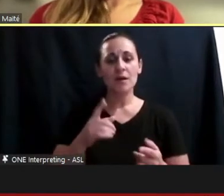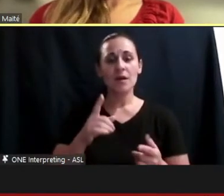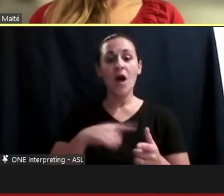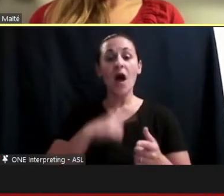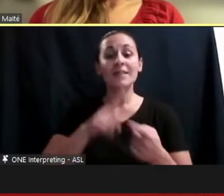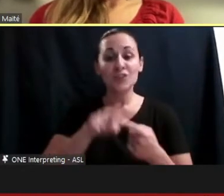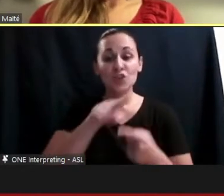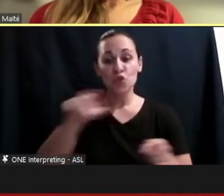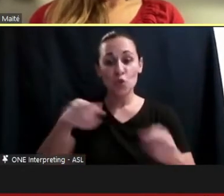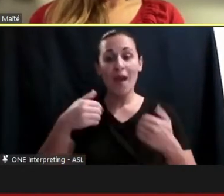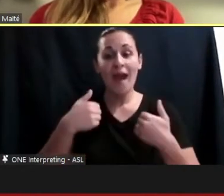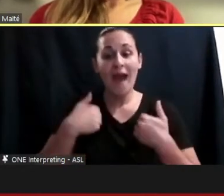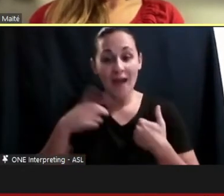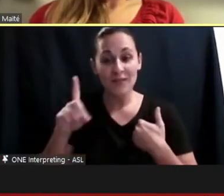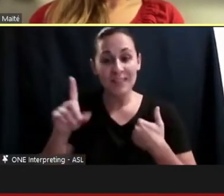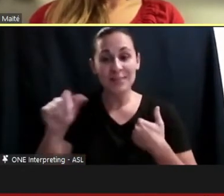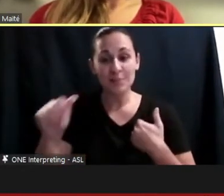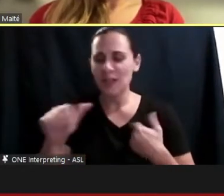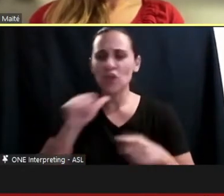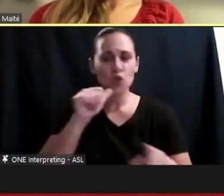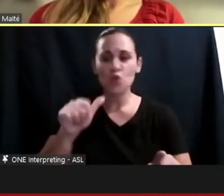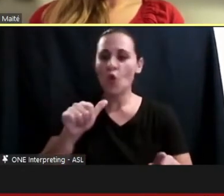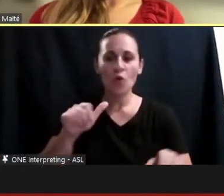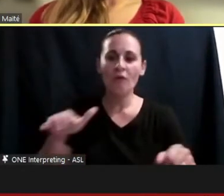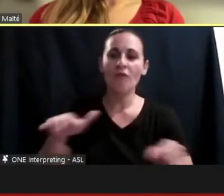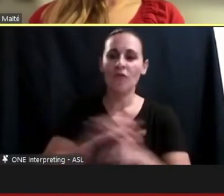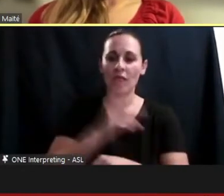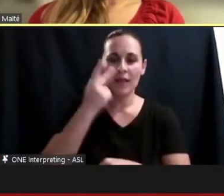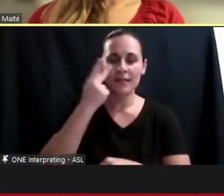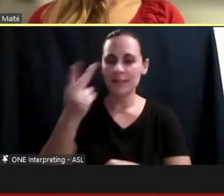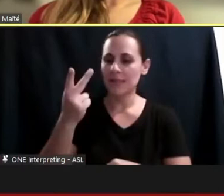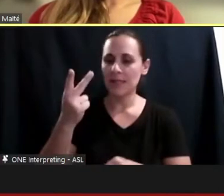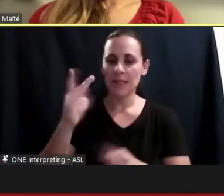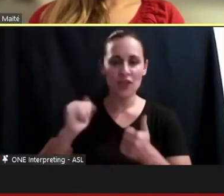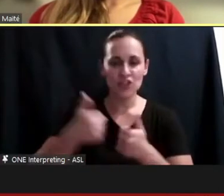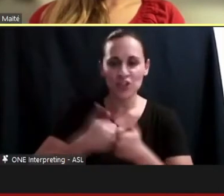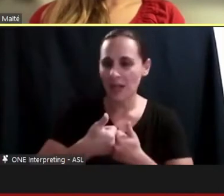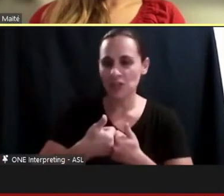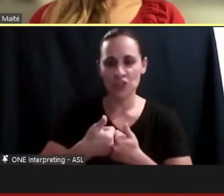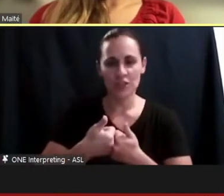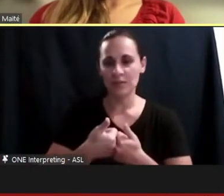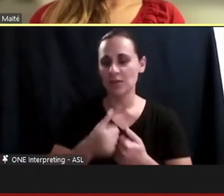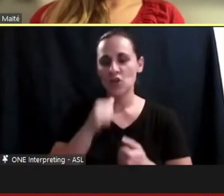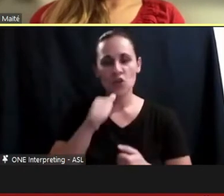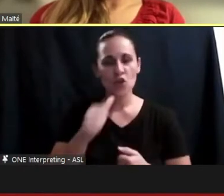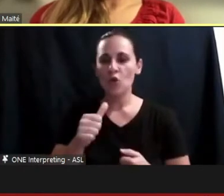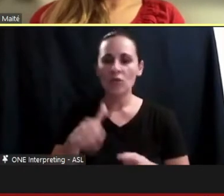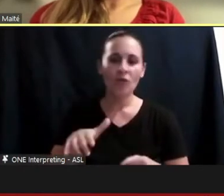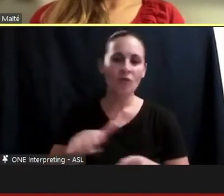see the challenges that people face and so you don't always see the structural challenges with